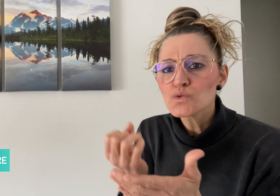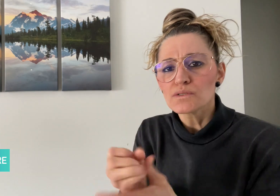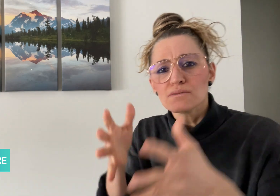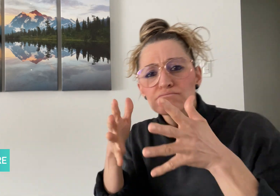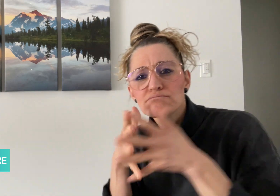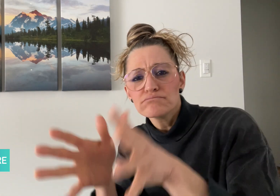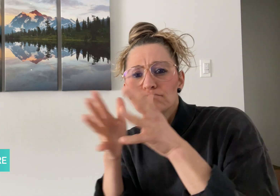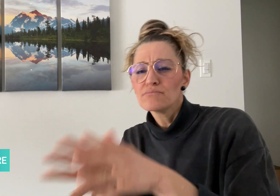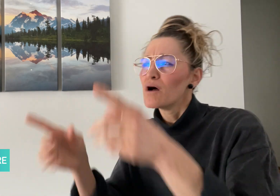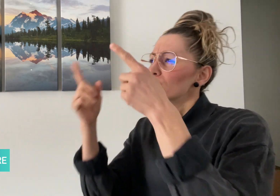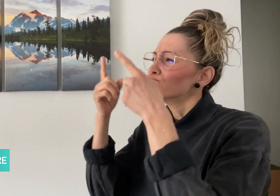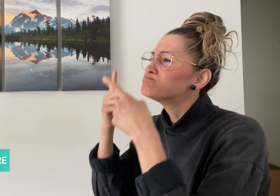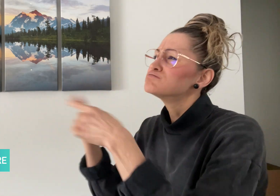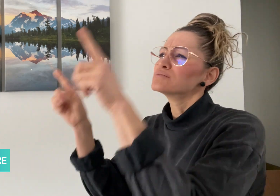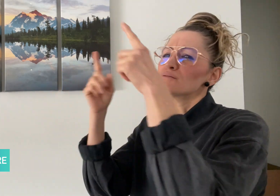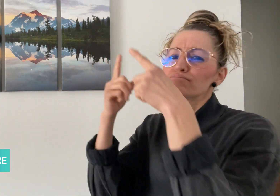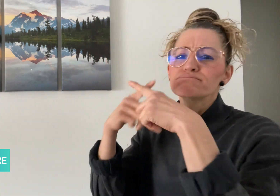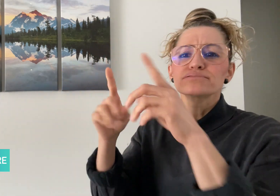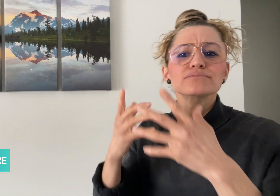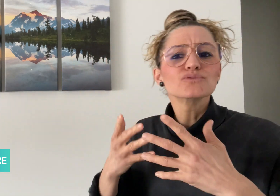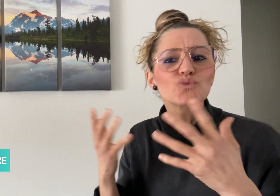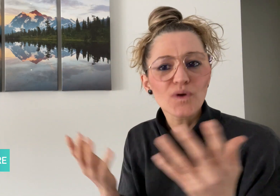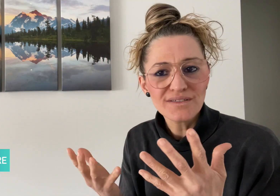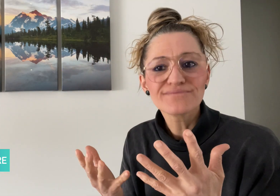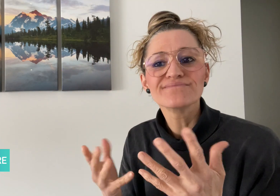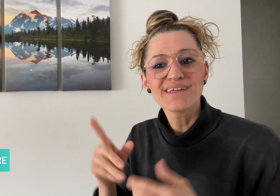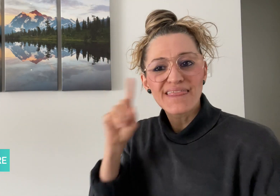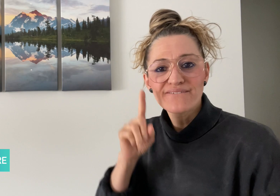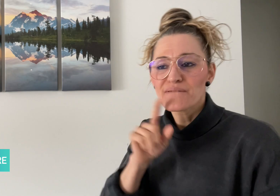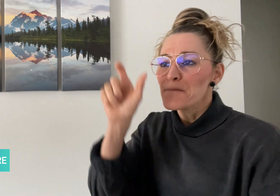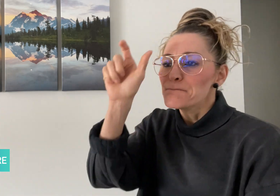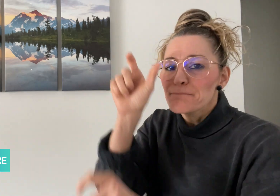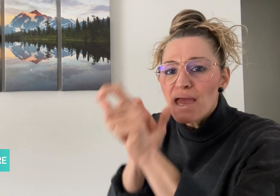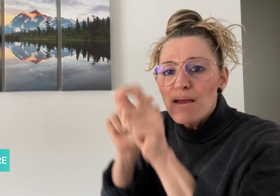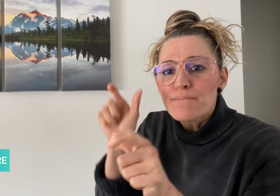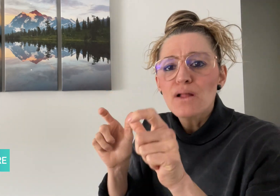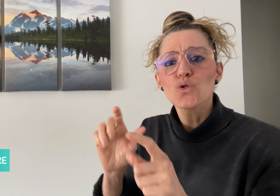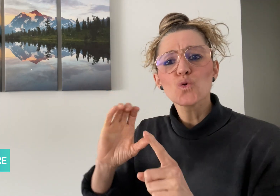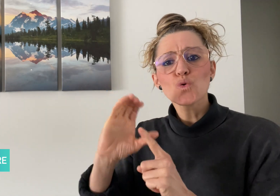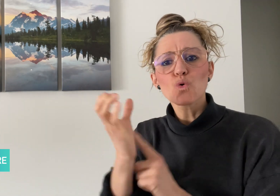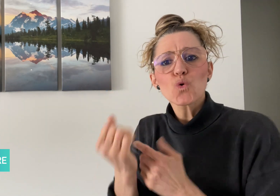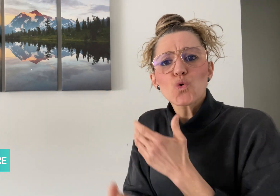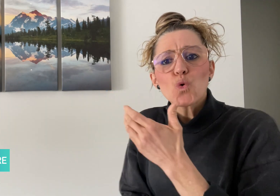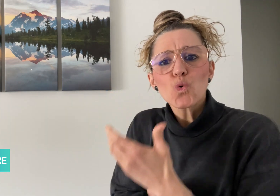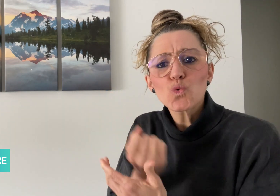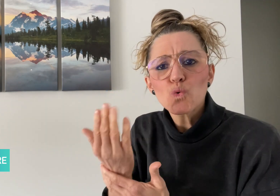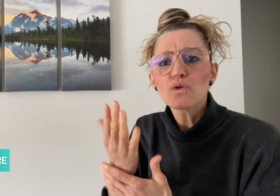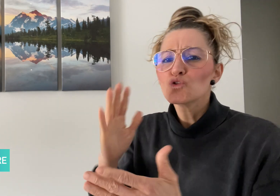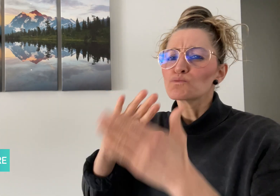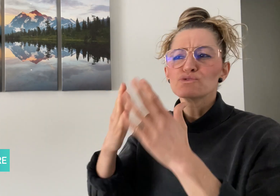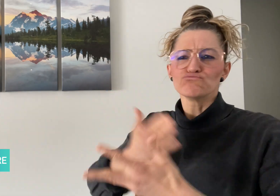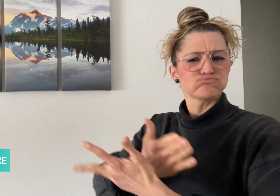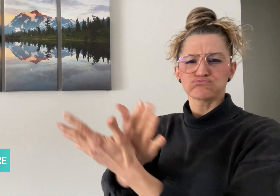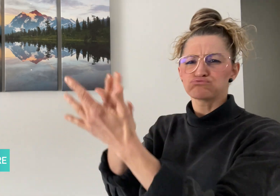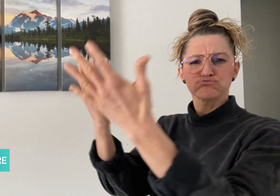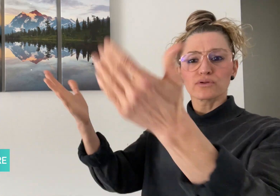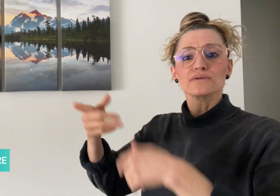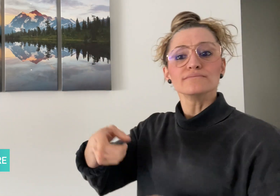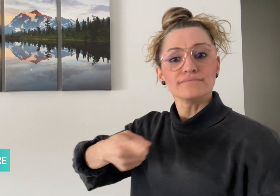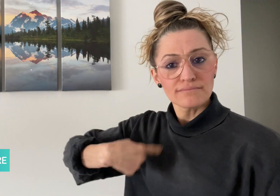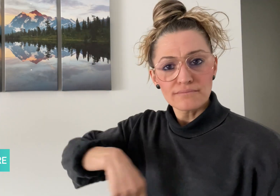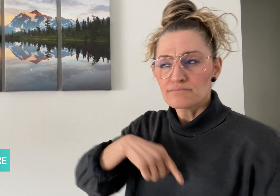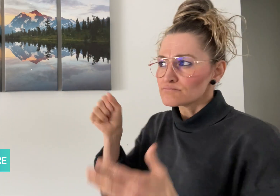about Deaf people, culture, and communities around the world.